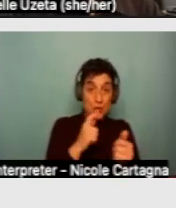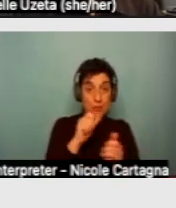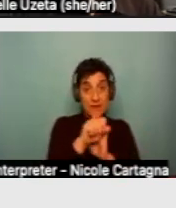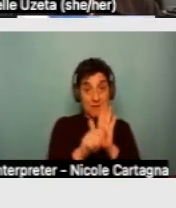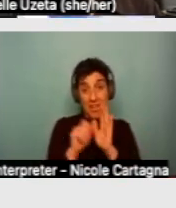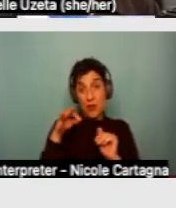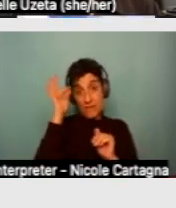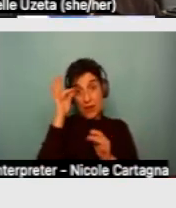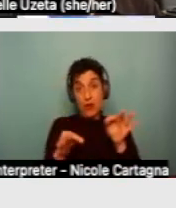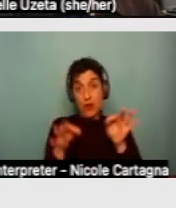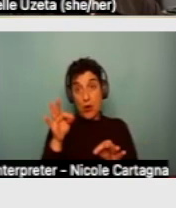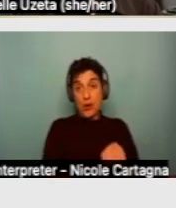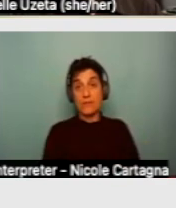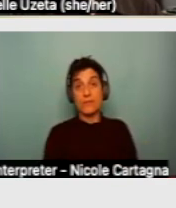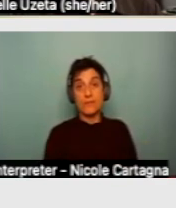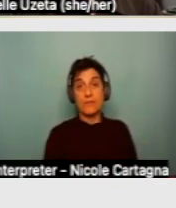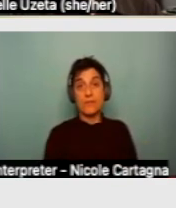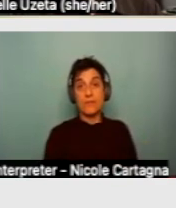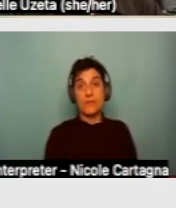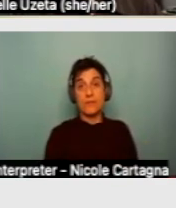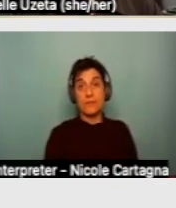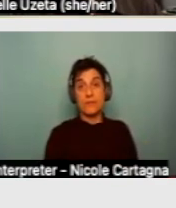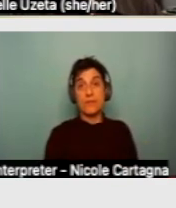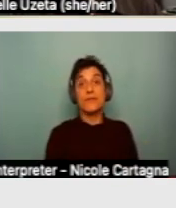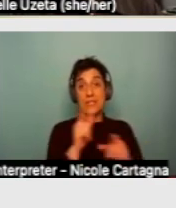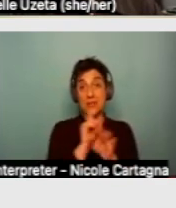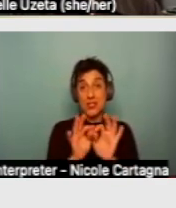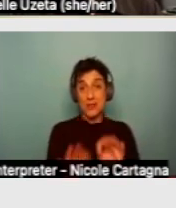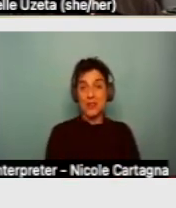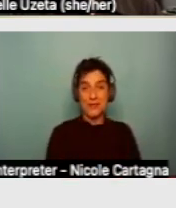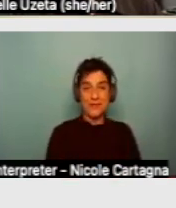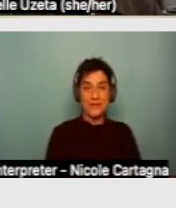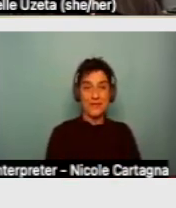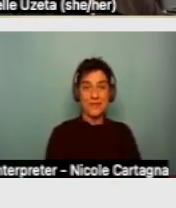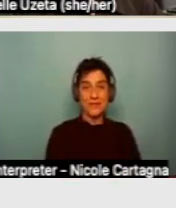So keep that in mind. And the next slide I'll pass it back over to Will.